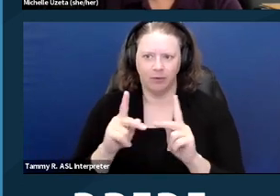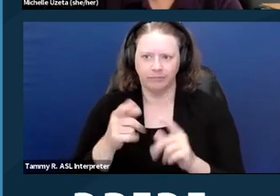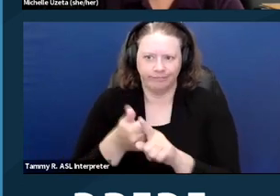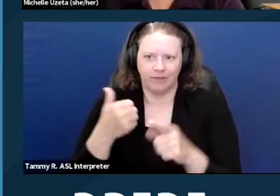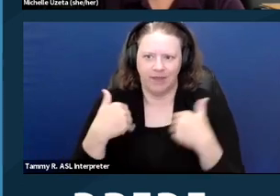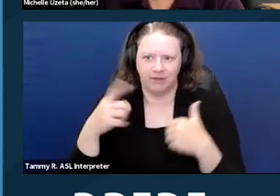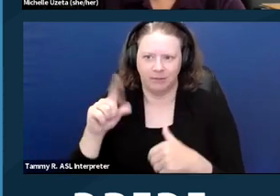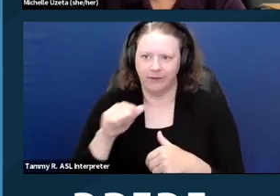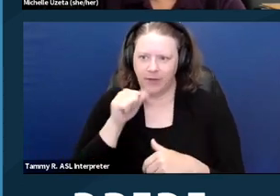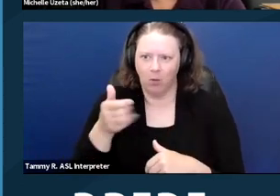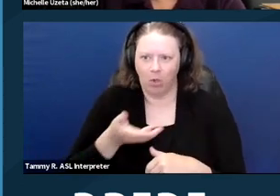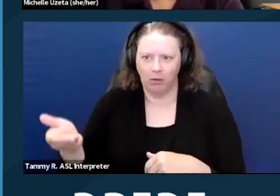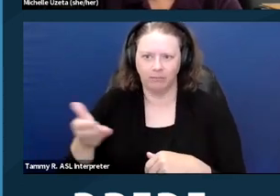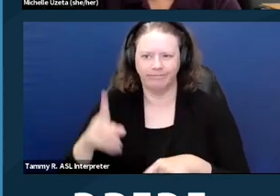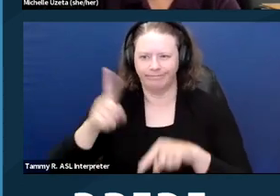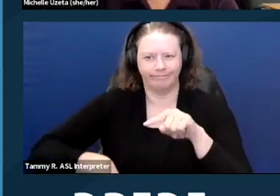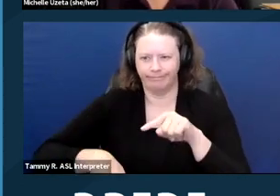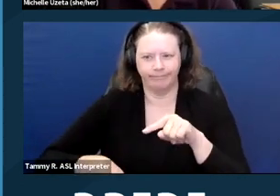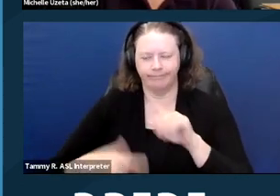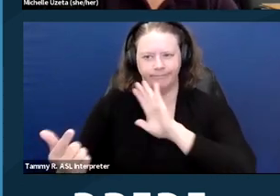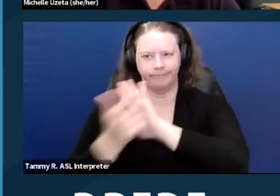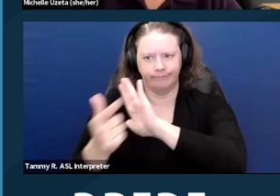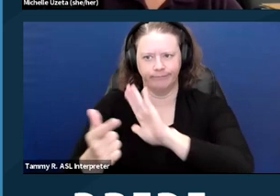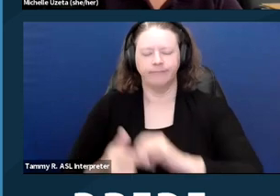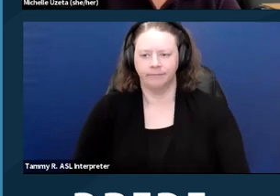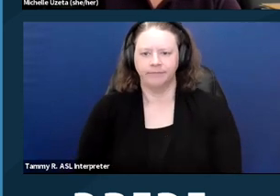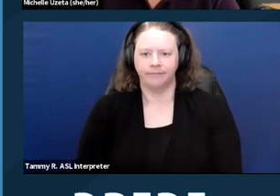Those types of statements are discriminatory